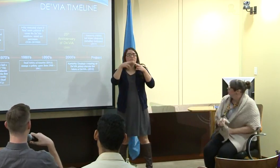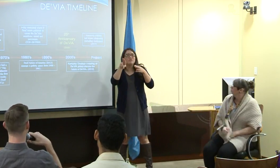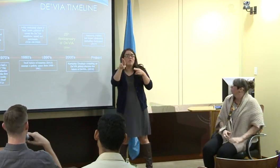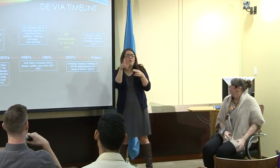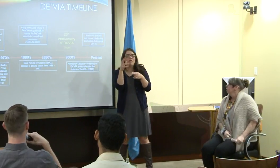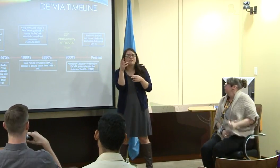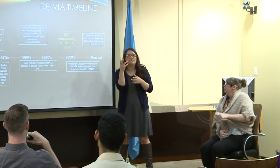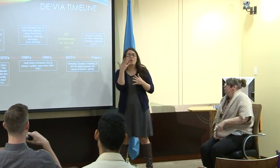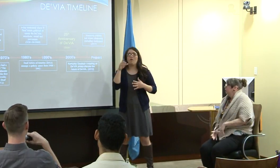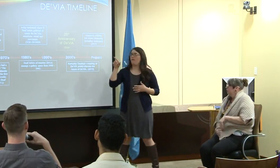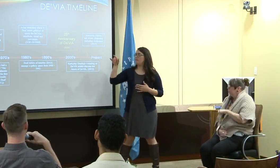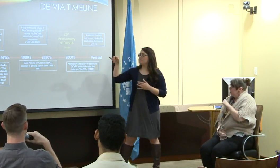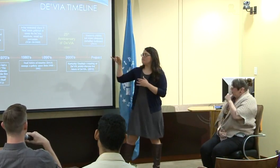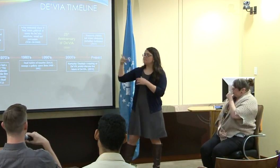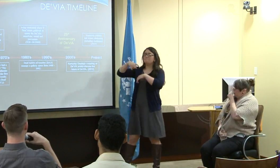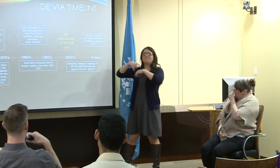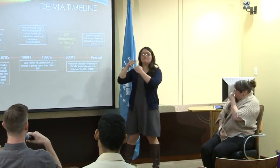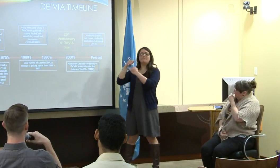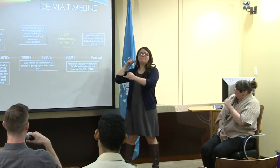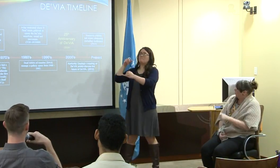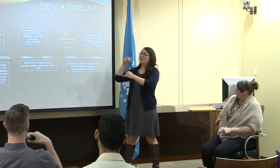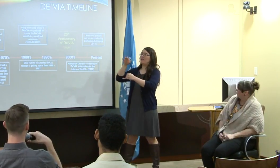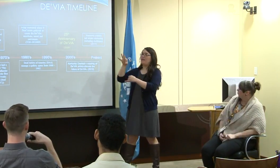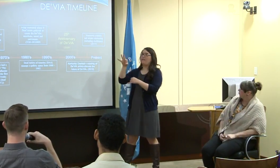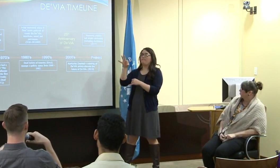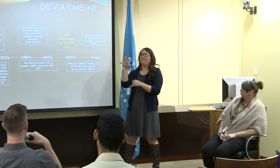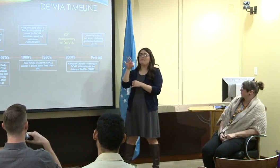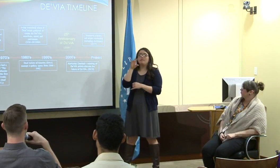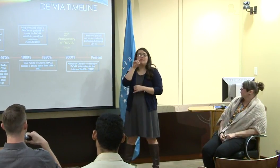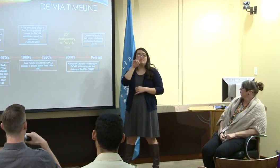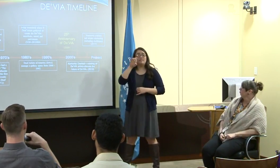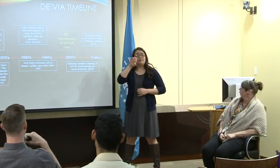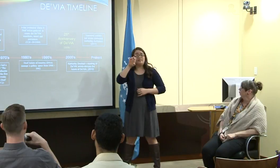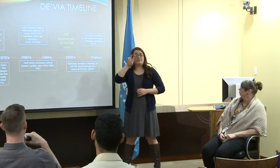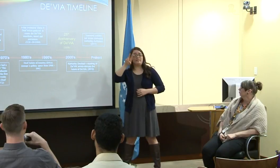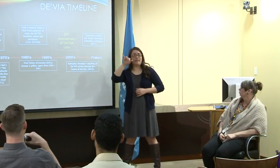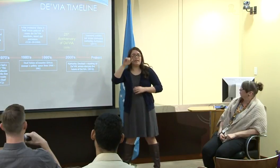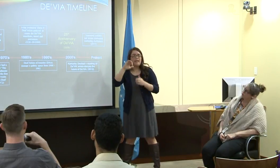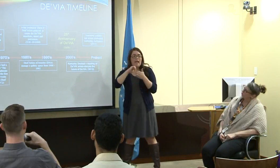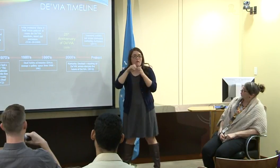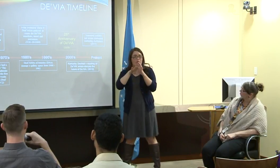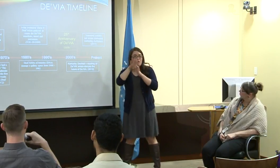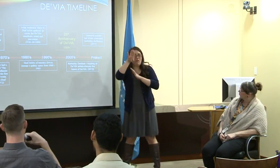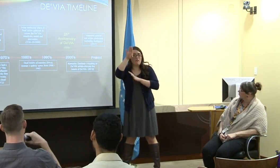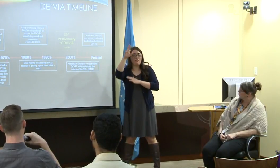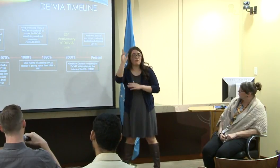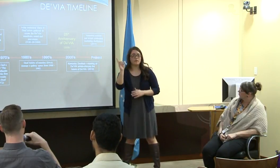This is kind of a short timeline that depicts De'VIA